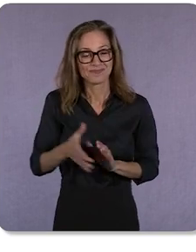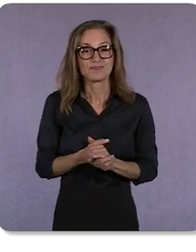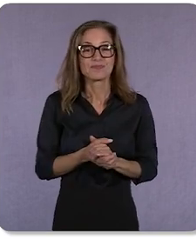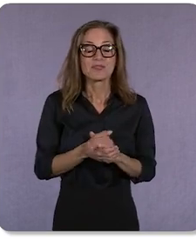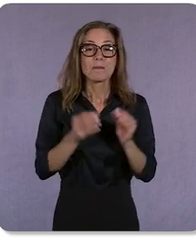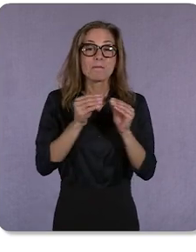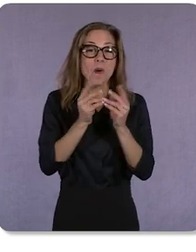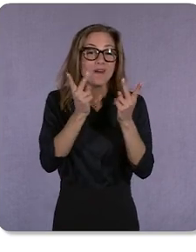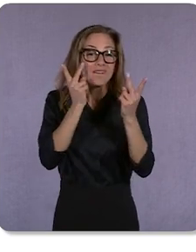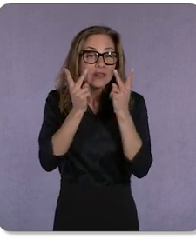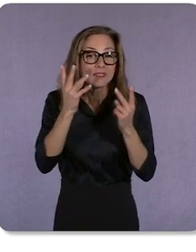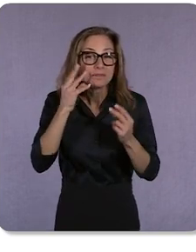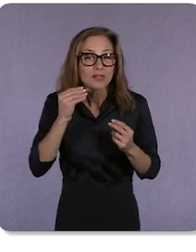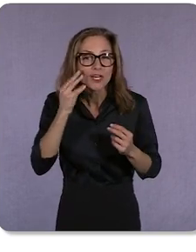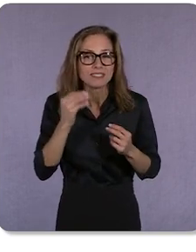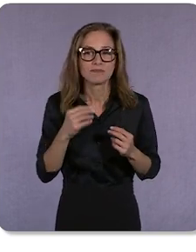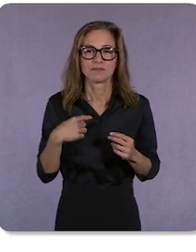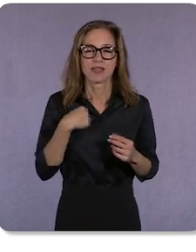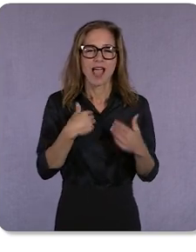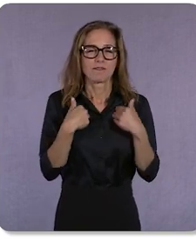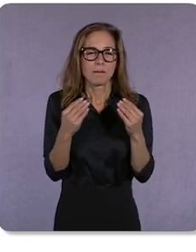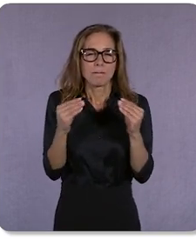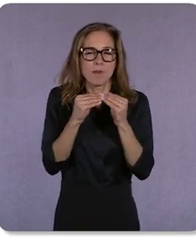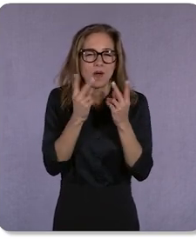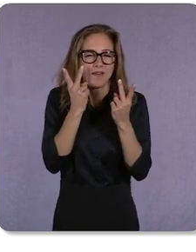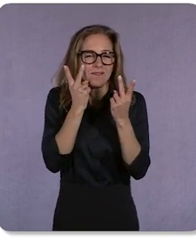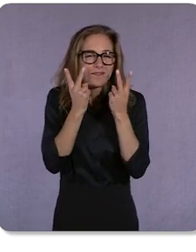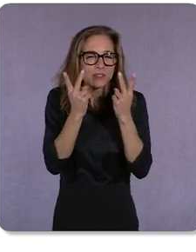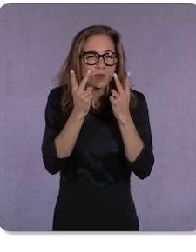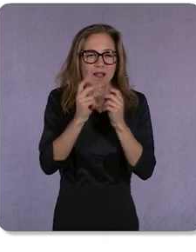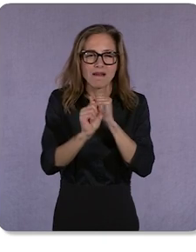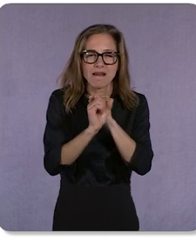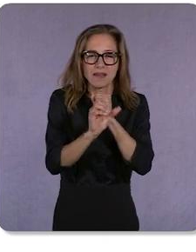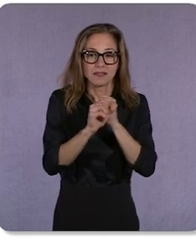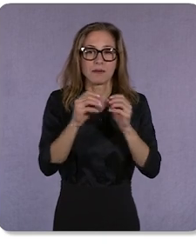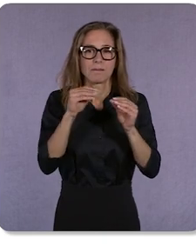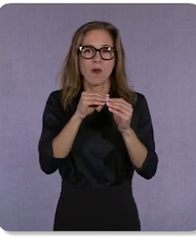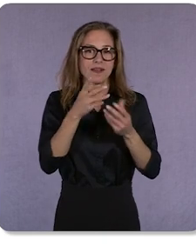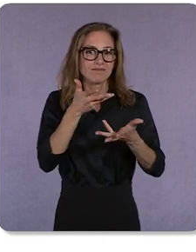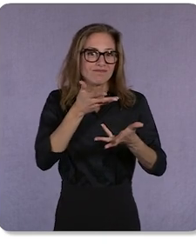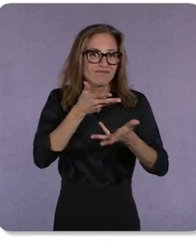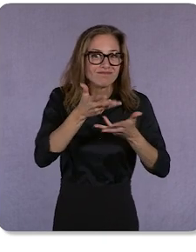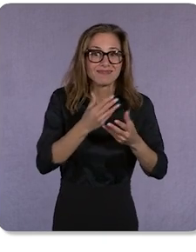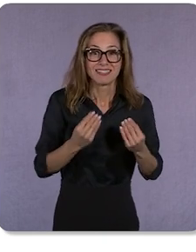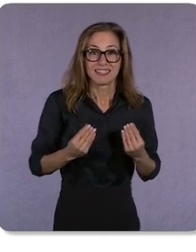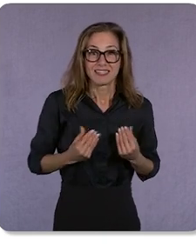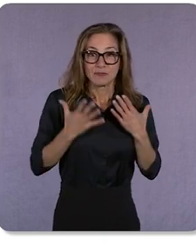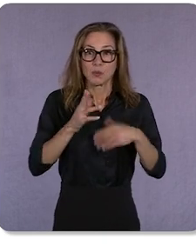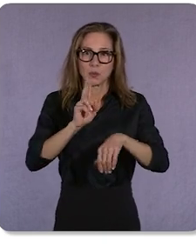absolutely have more visual ads, to make them more useful, inspirational, and engaging than ever.